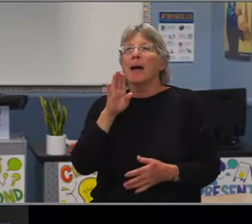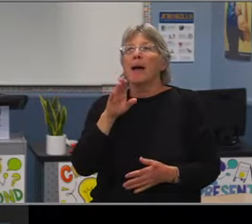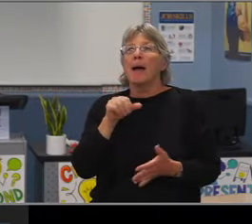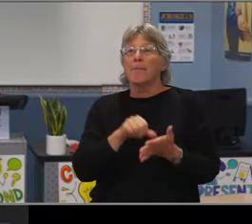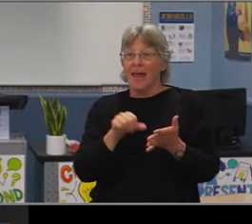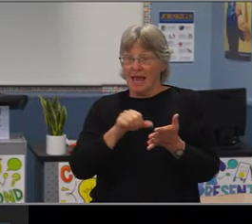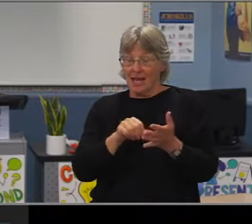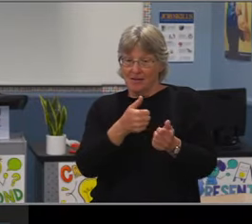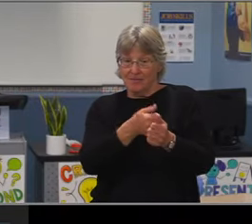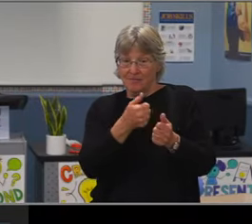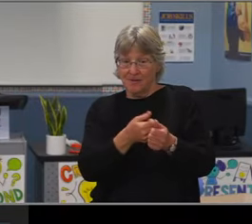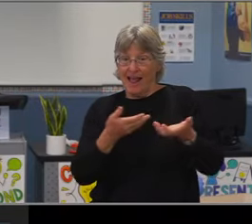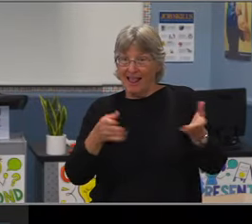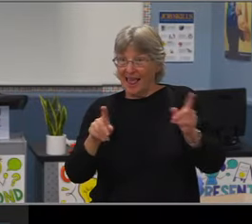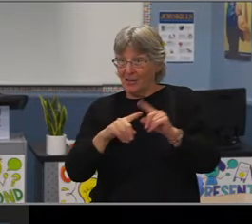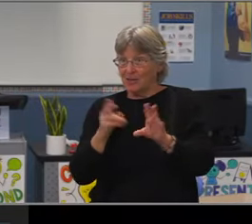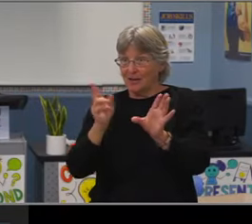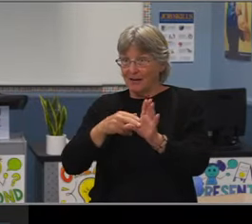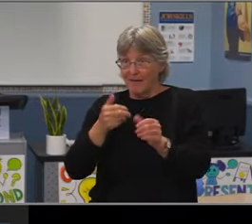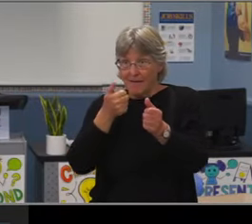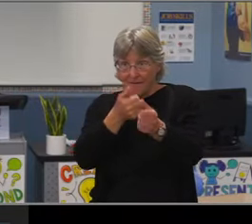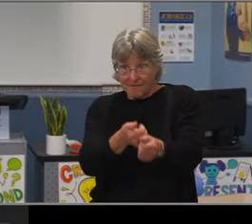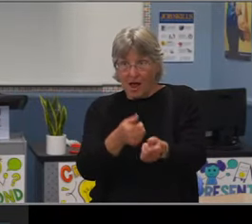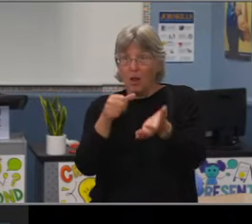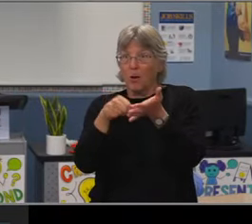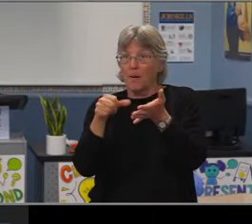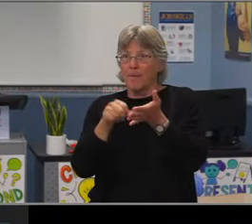Public testimony on items listed on the agenda?